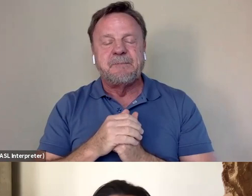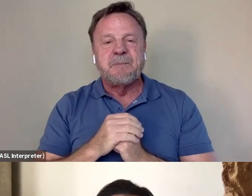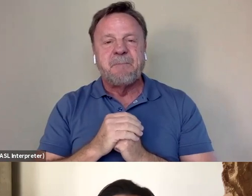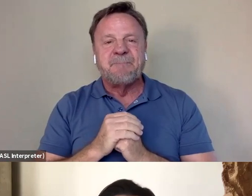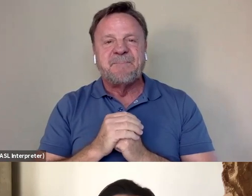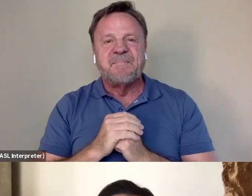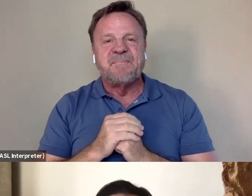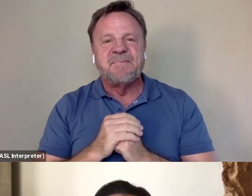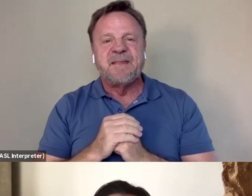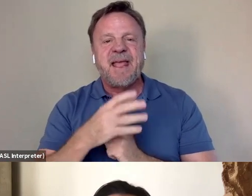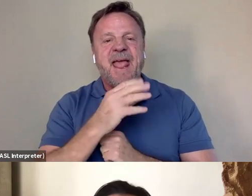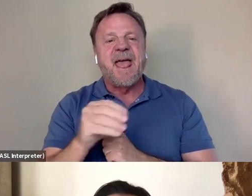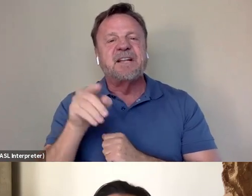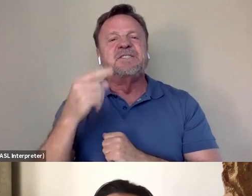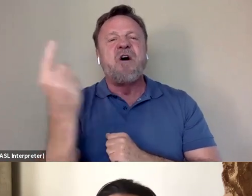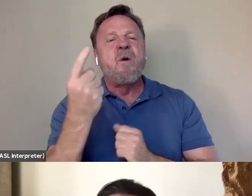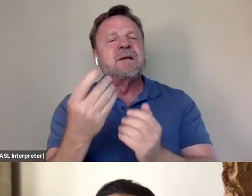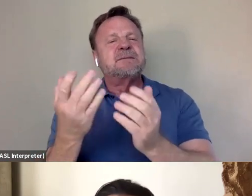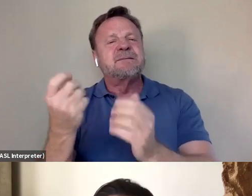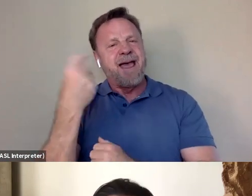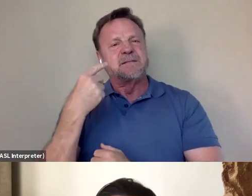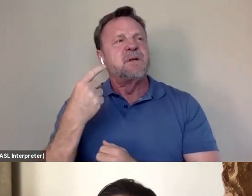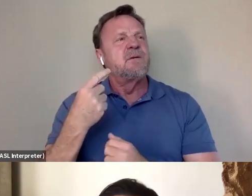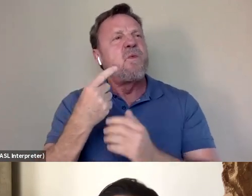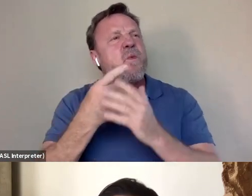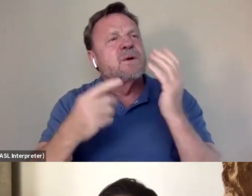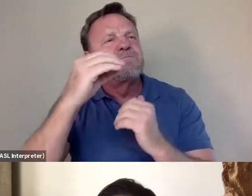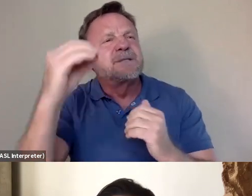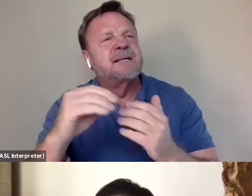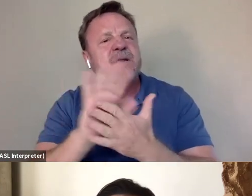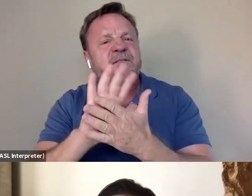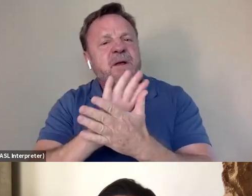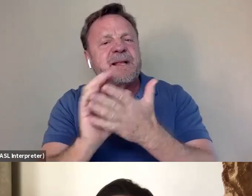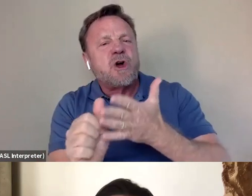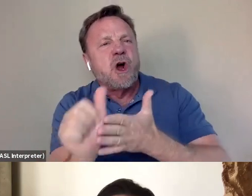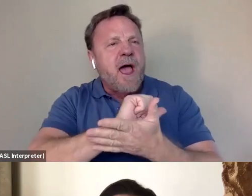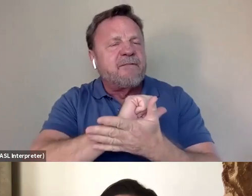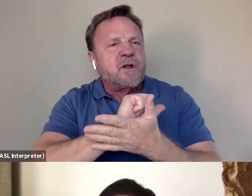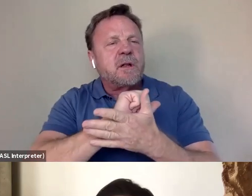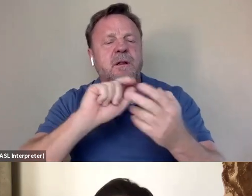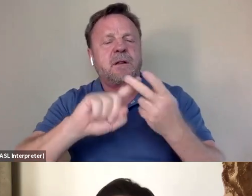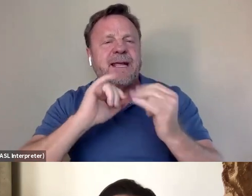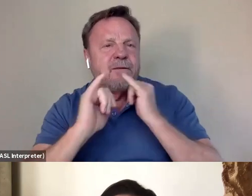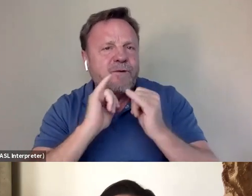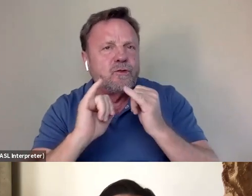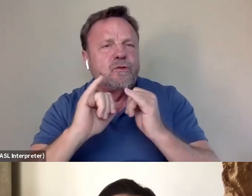Yes and she would always ask me, "Oh, like, what's the percentage of the film, that's archival interview, you know shot footage." Things like that.